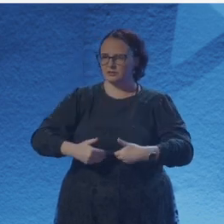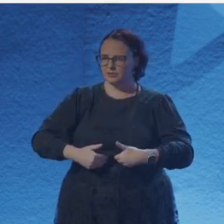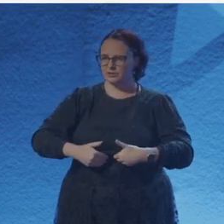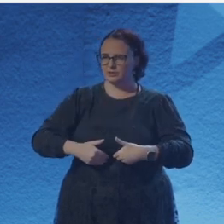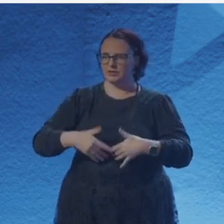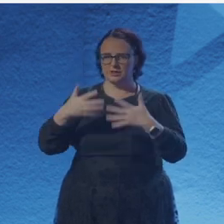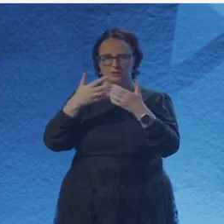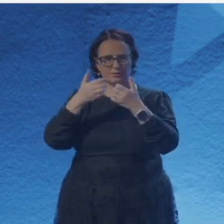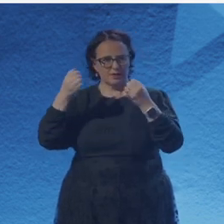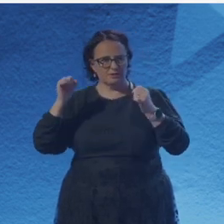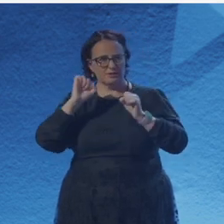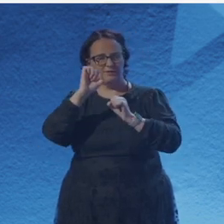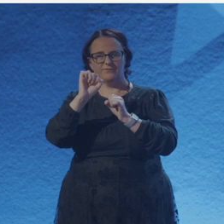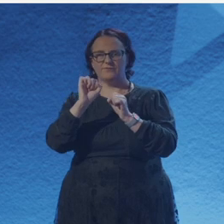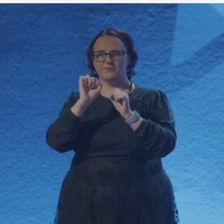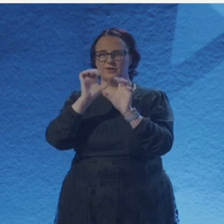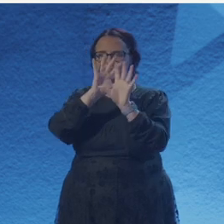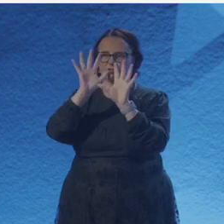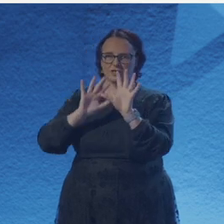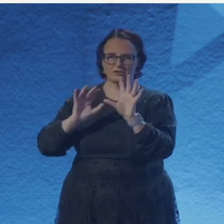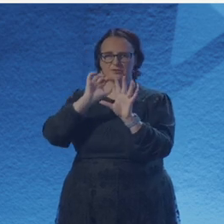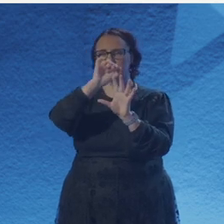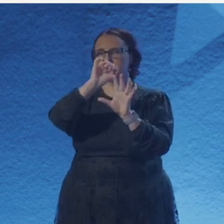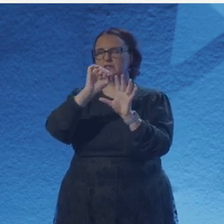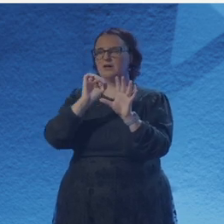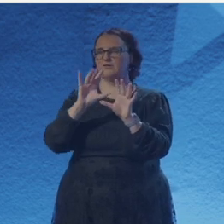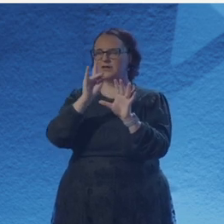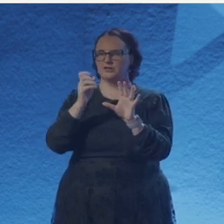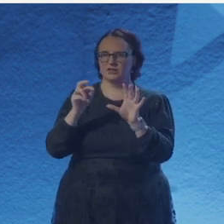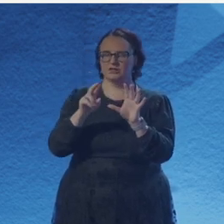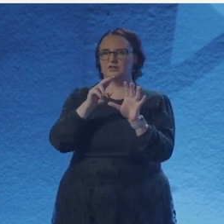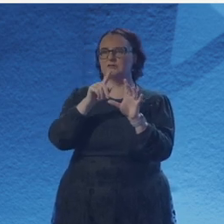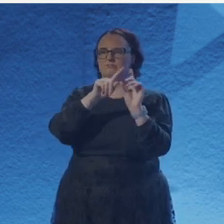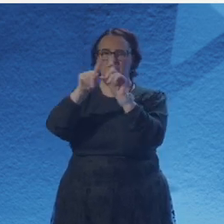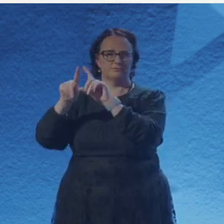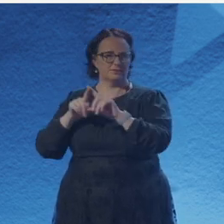And as I hunt in my abyss, I find glimpses of me in men in women,